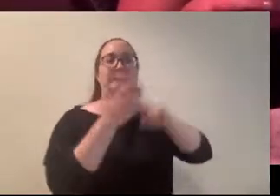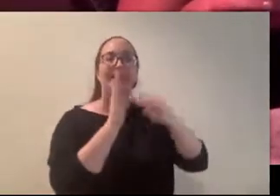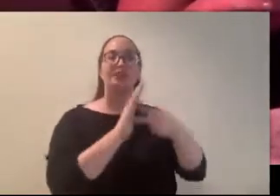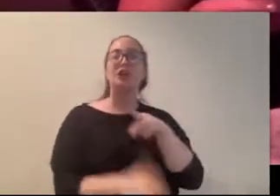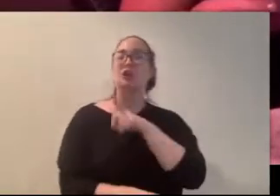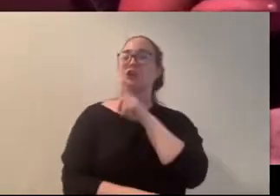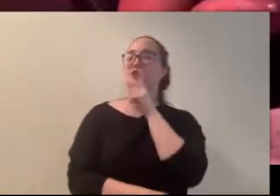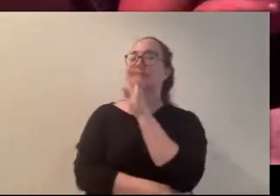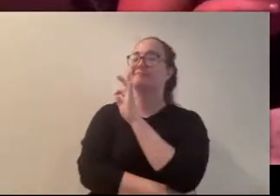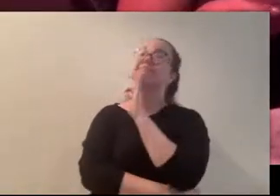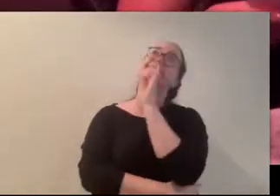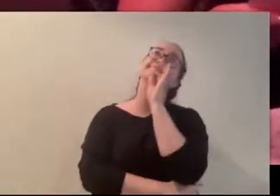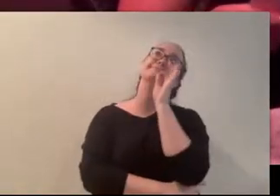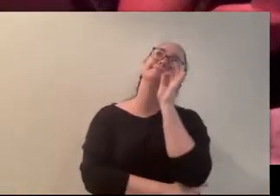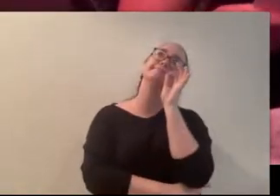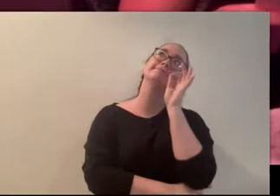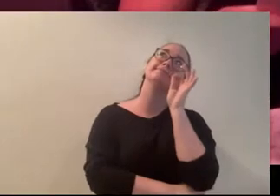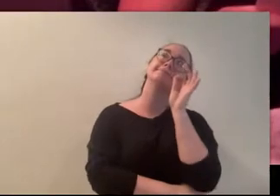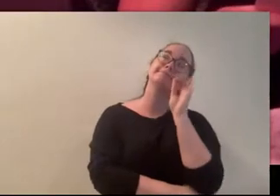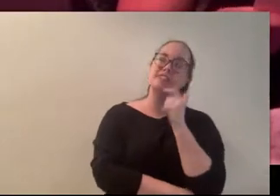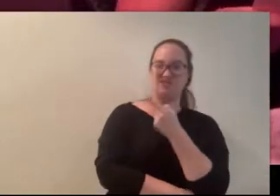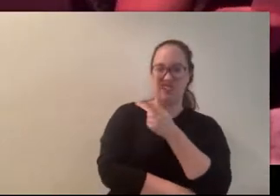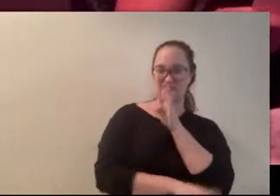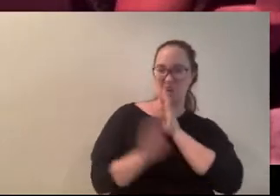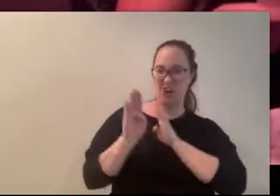always frustrated Stefi that I didn’t share her willingness to